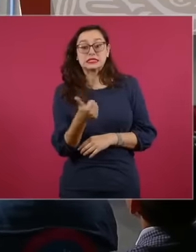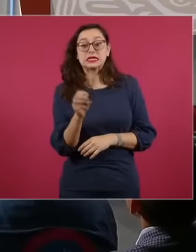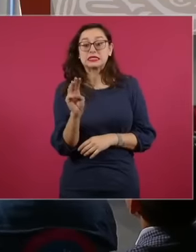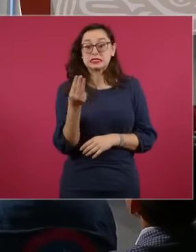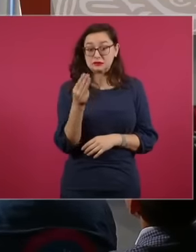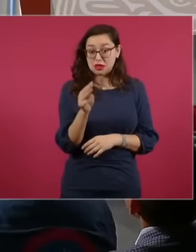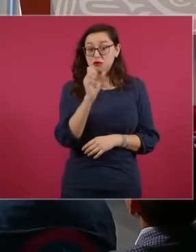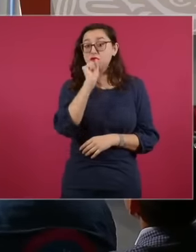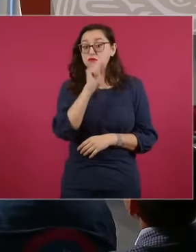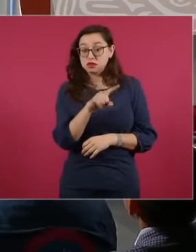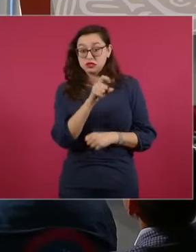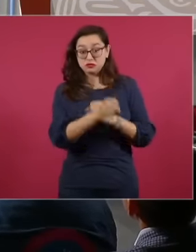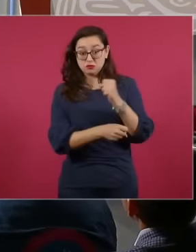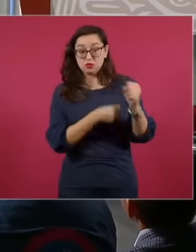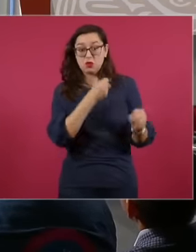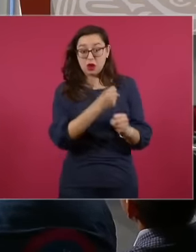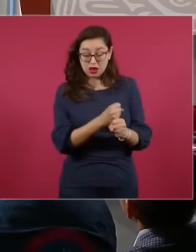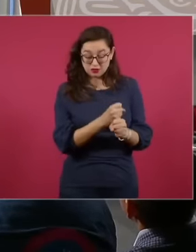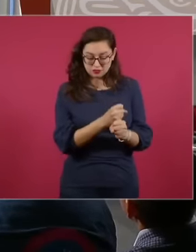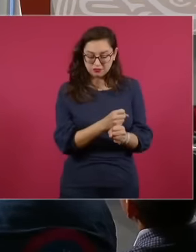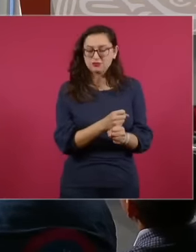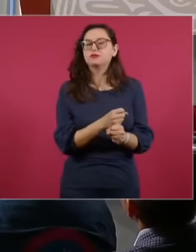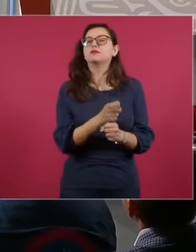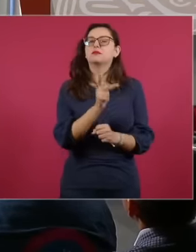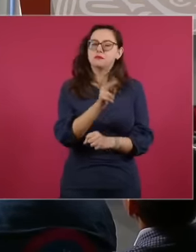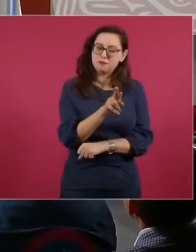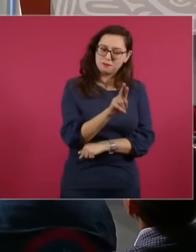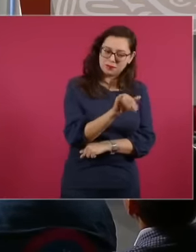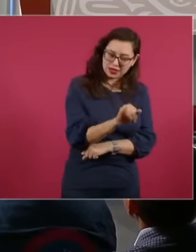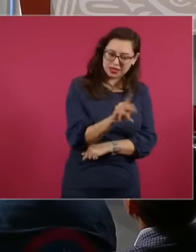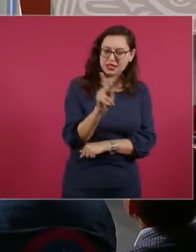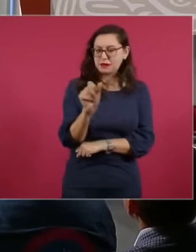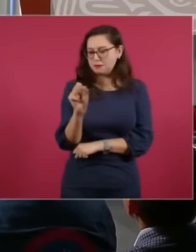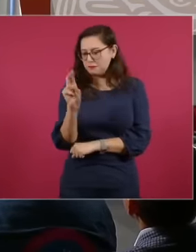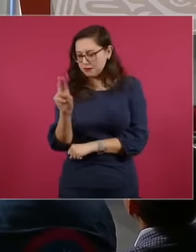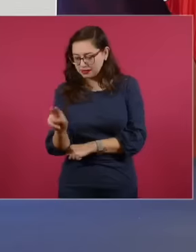same year, the legislators of the PRI and the PAN changed the